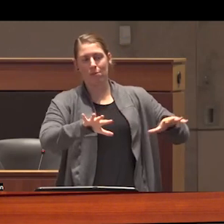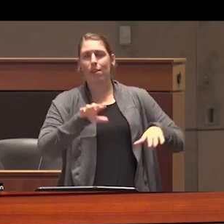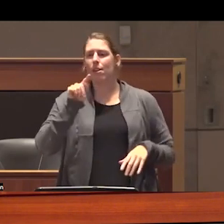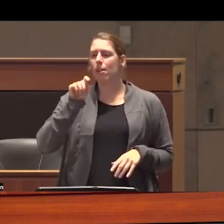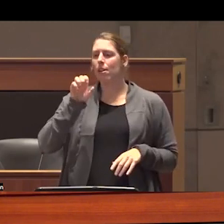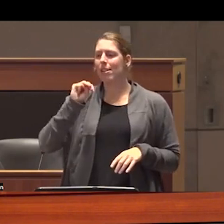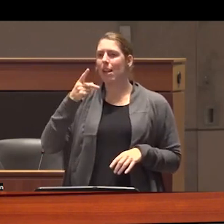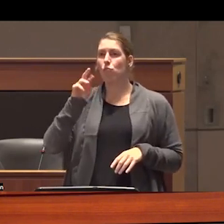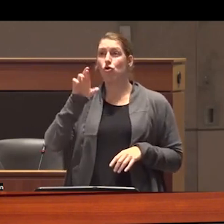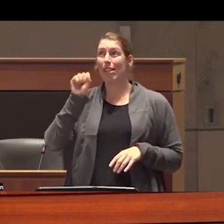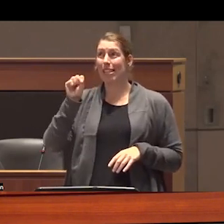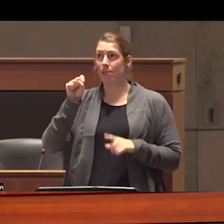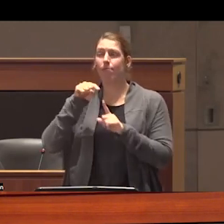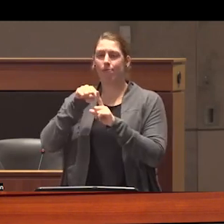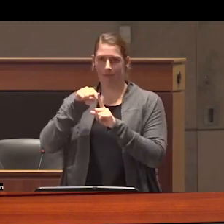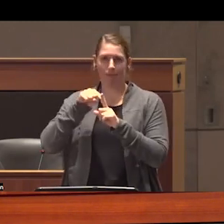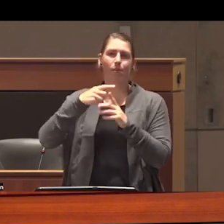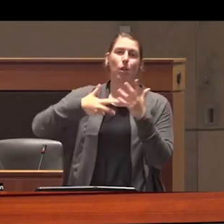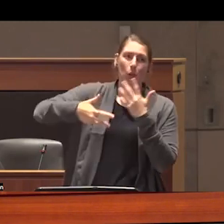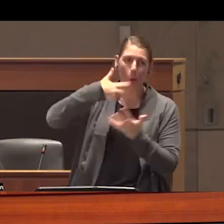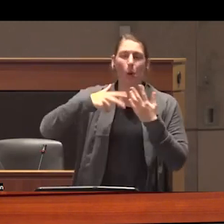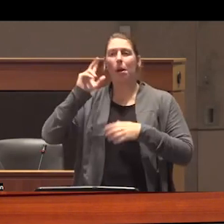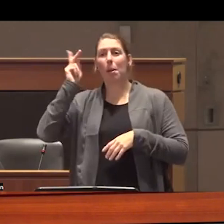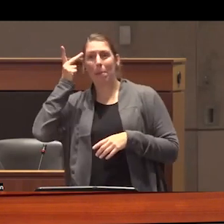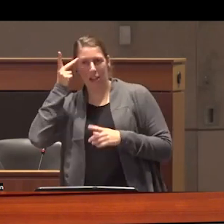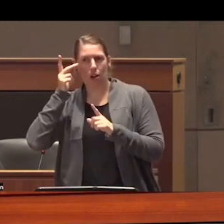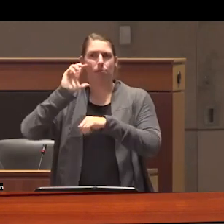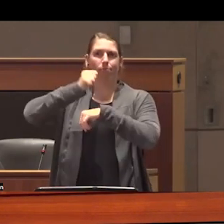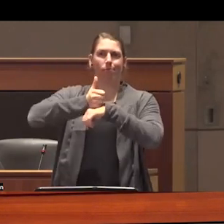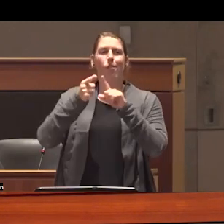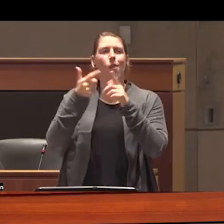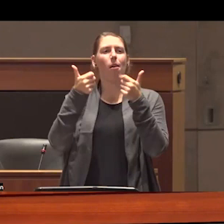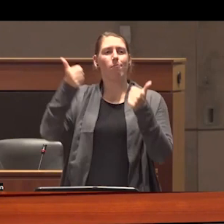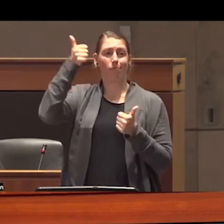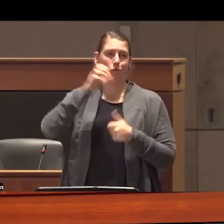an organized social political and moral movement instigated by upper class Christians who sought to